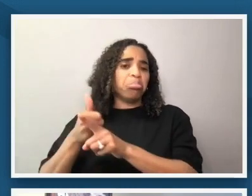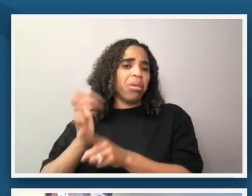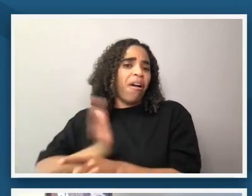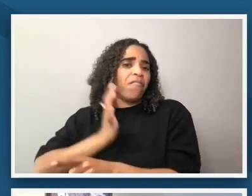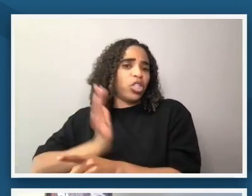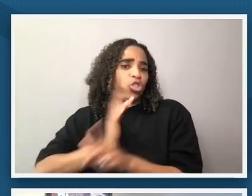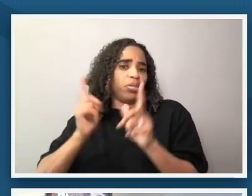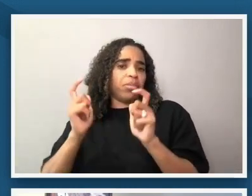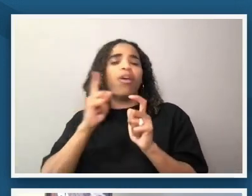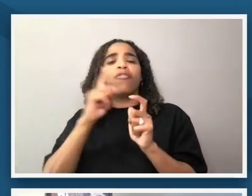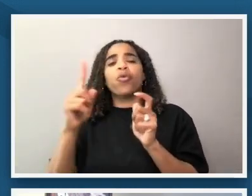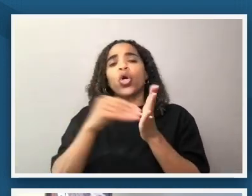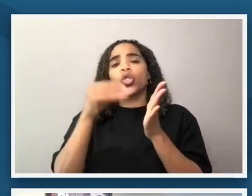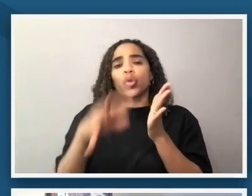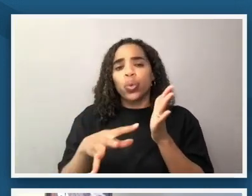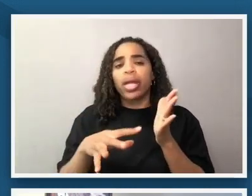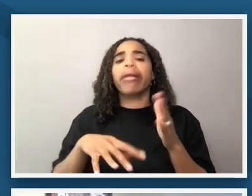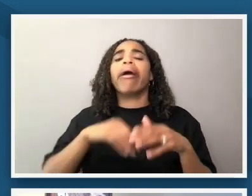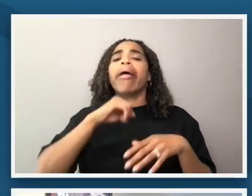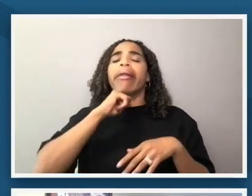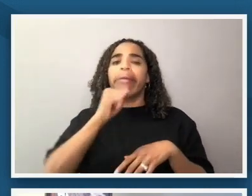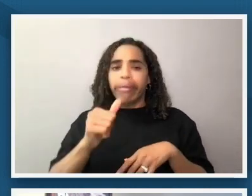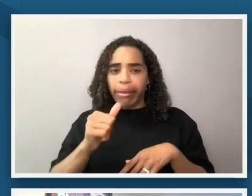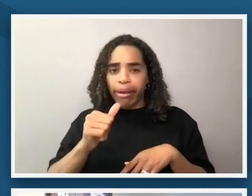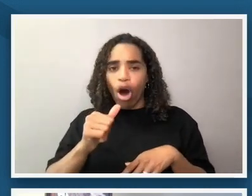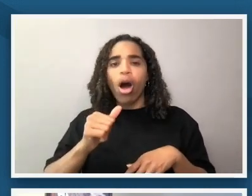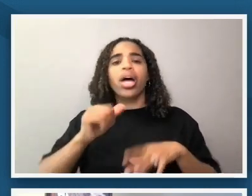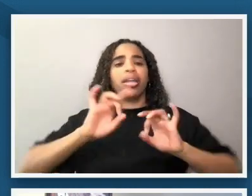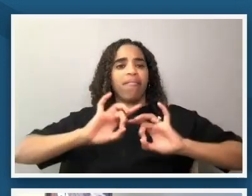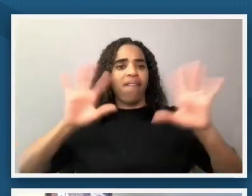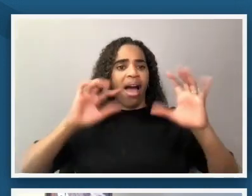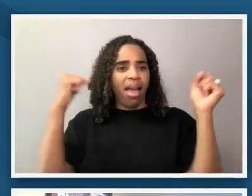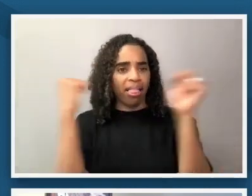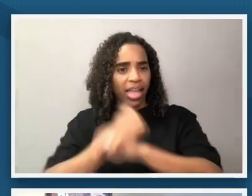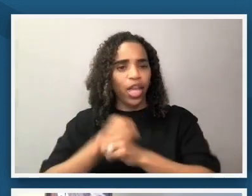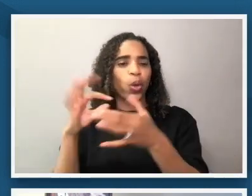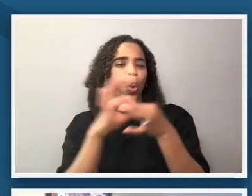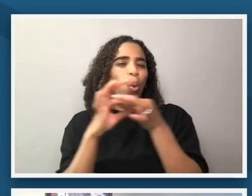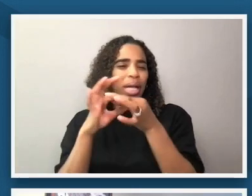student non-violent student